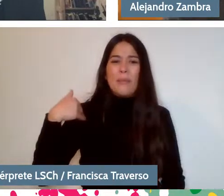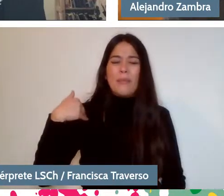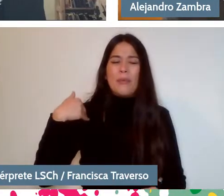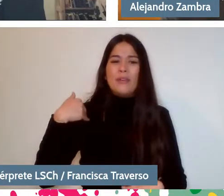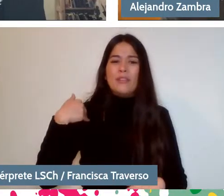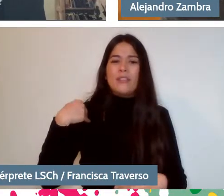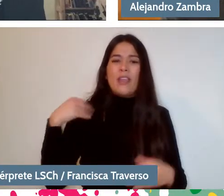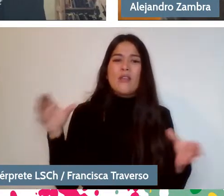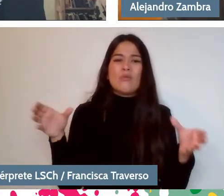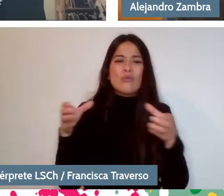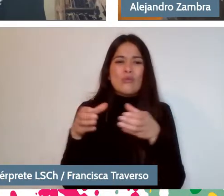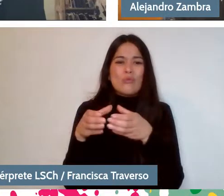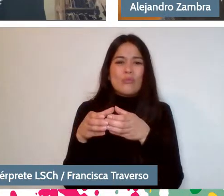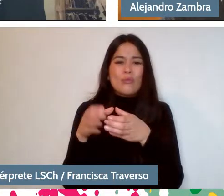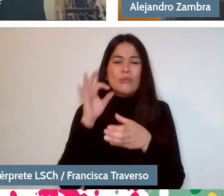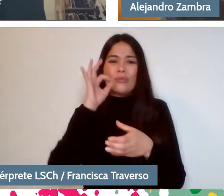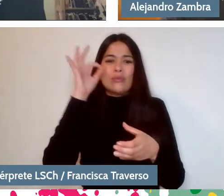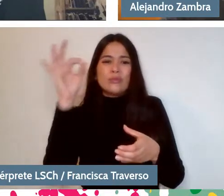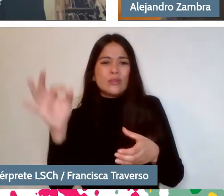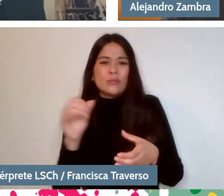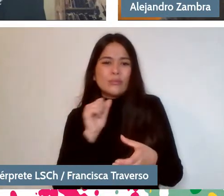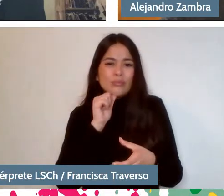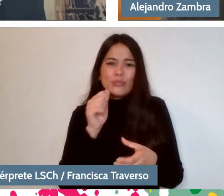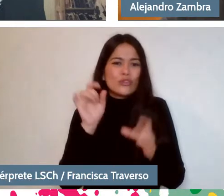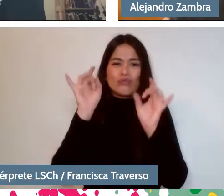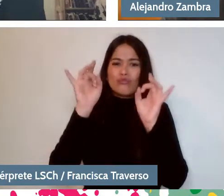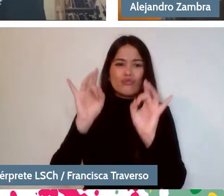and that we should be able to take advantage of